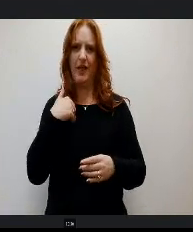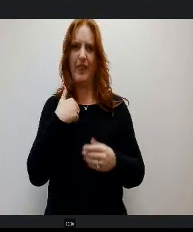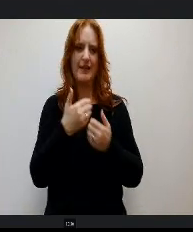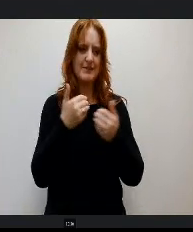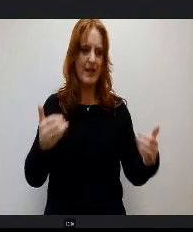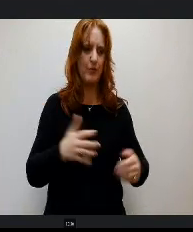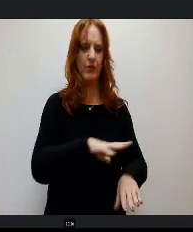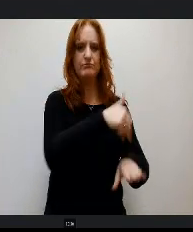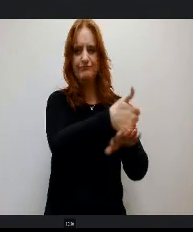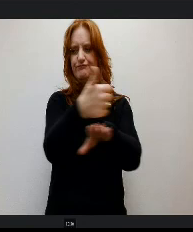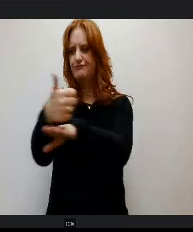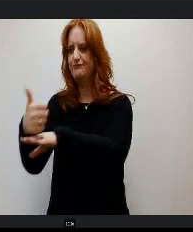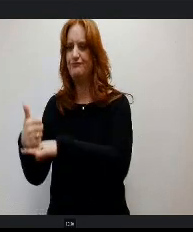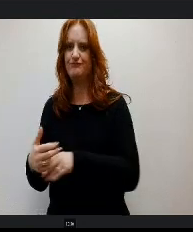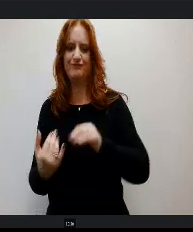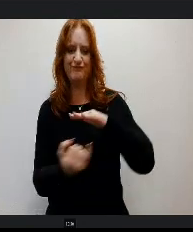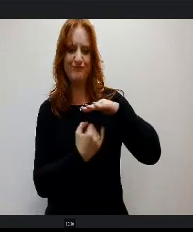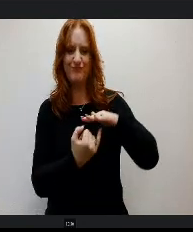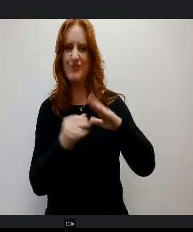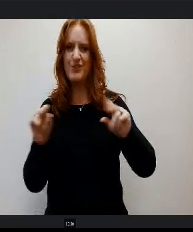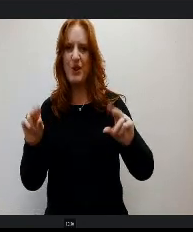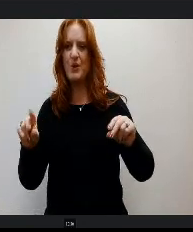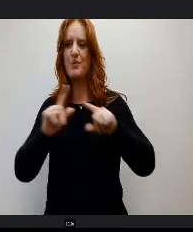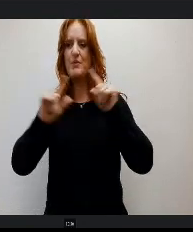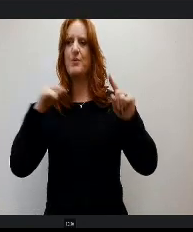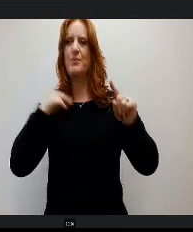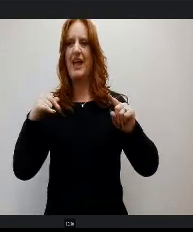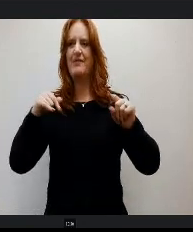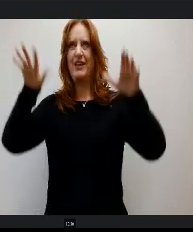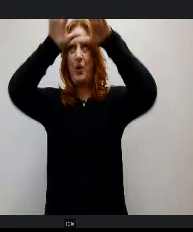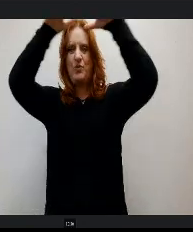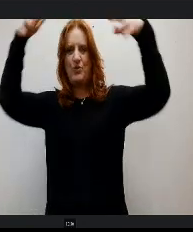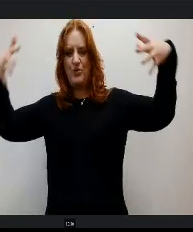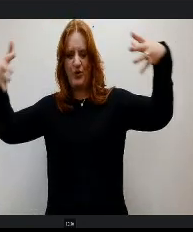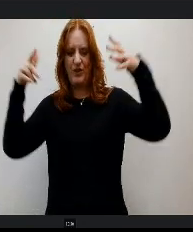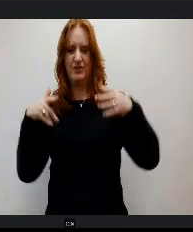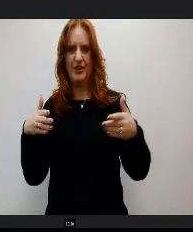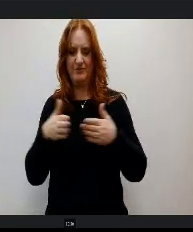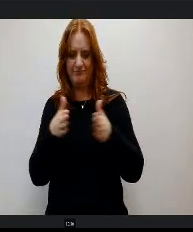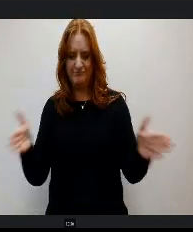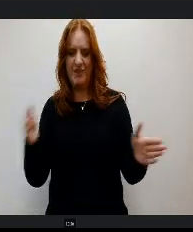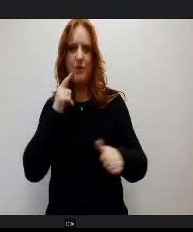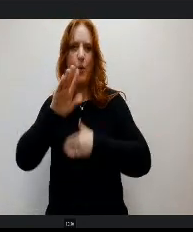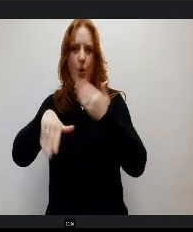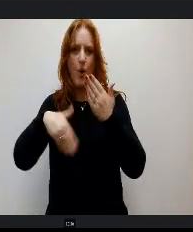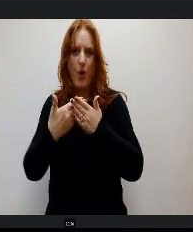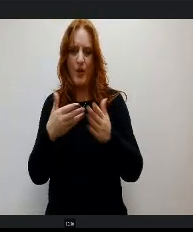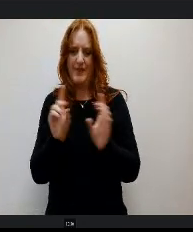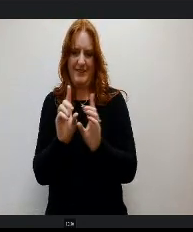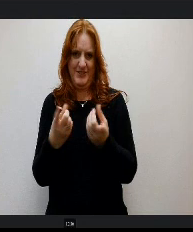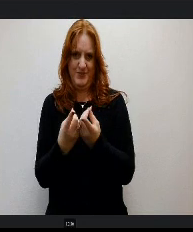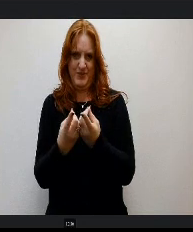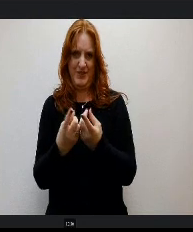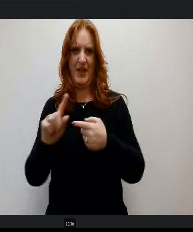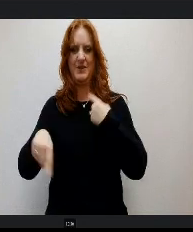an overarching district vision and purpose for that and then as the work continues as sites you utilize